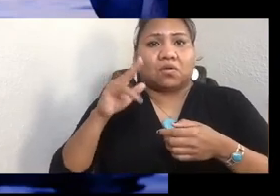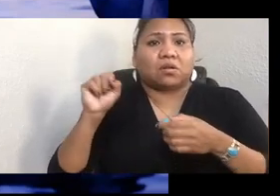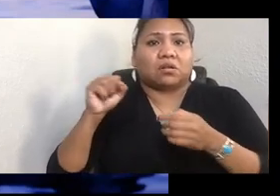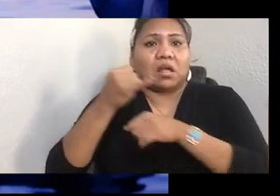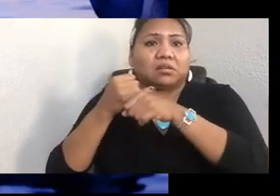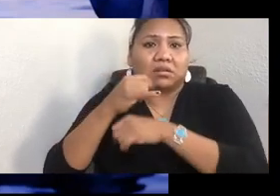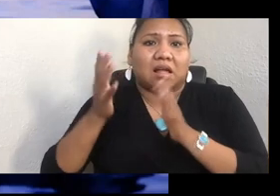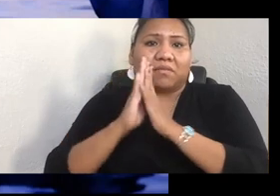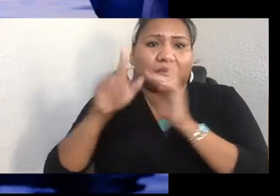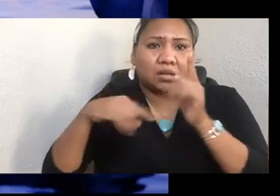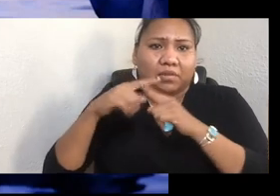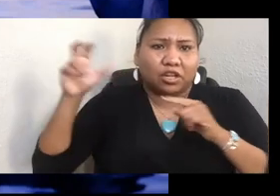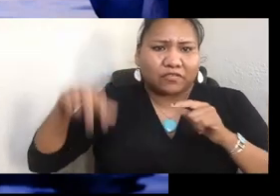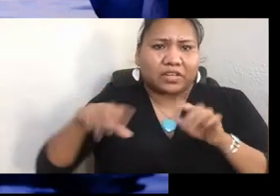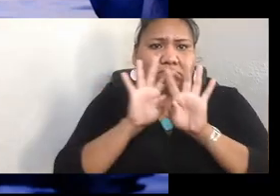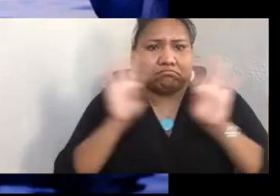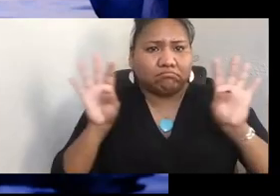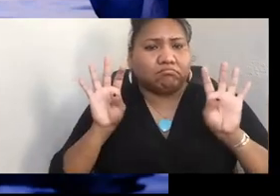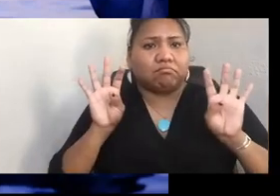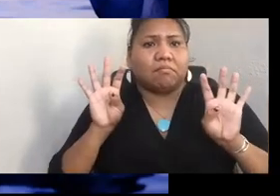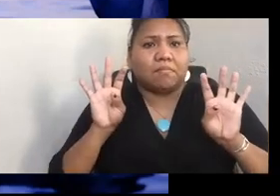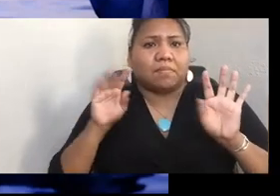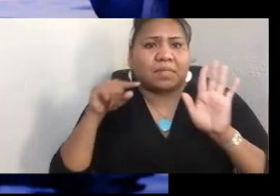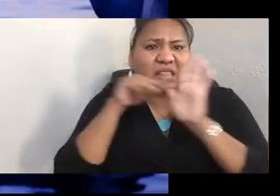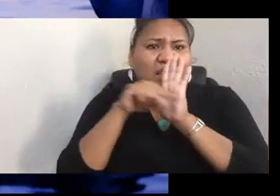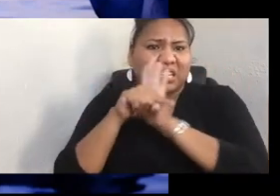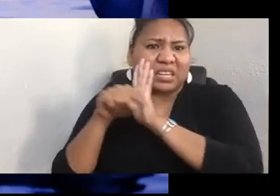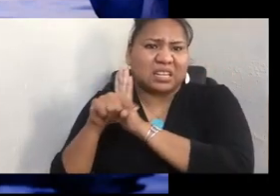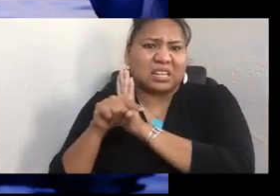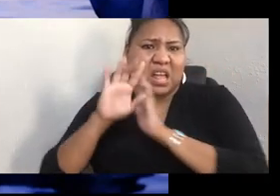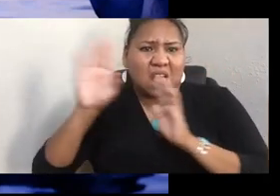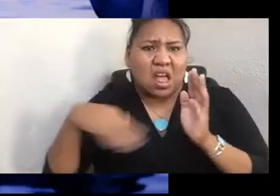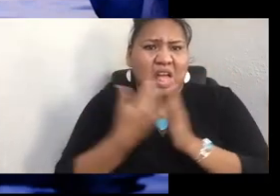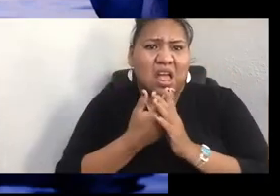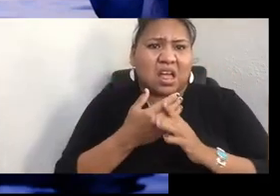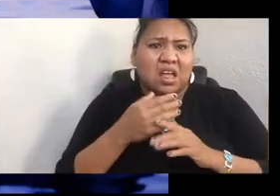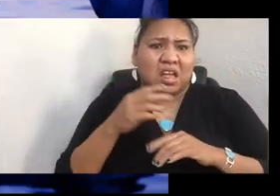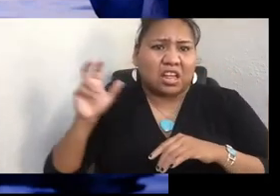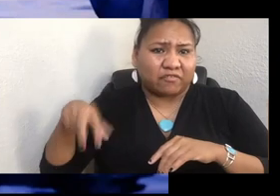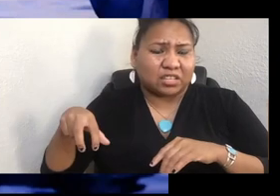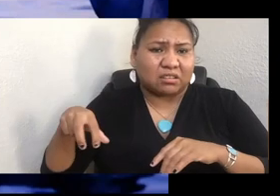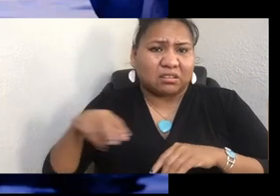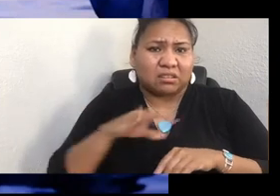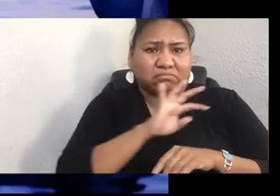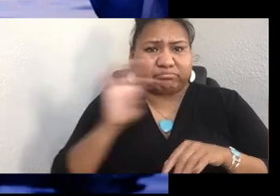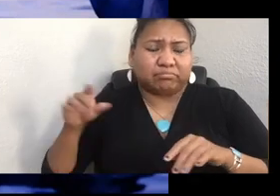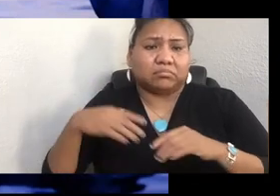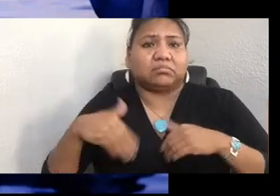And there, they executed all those chiefs at one time. And so when I learned the story of Chief Leschi